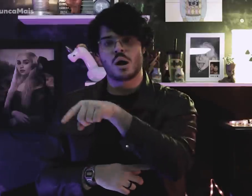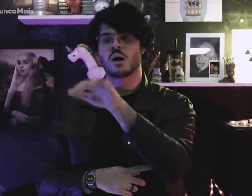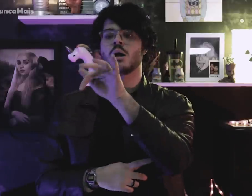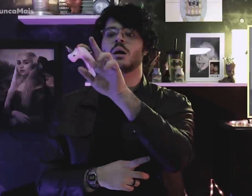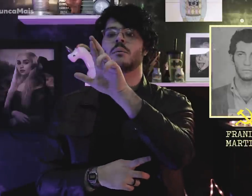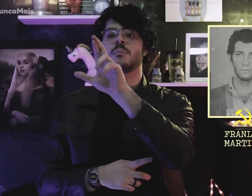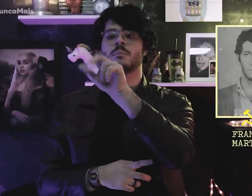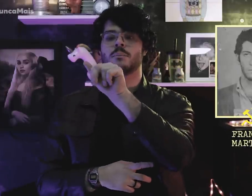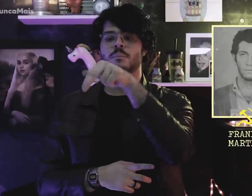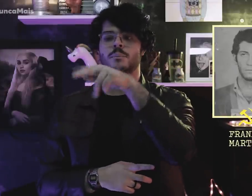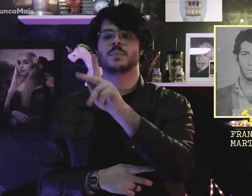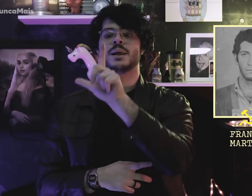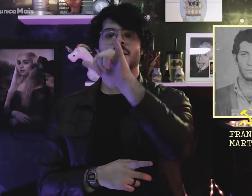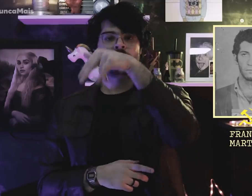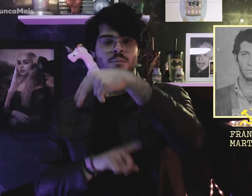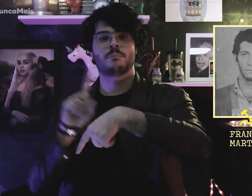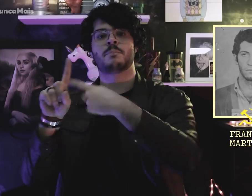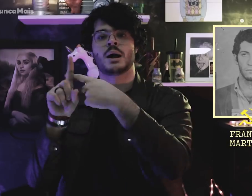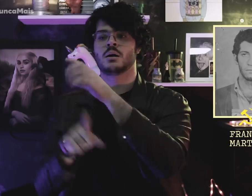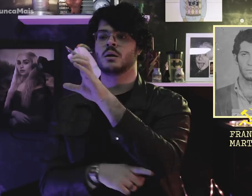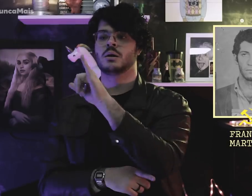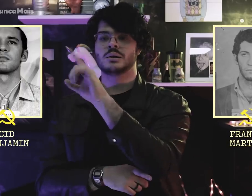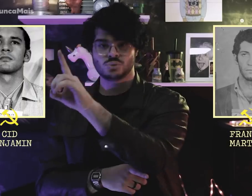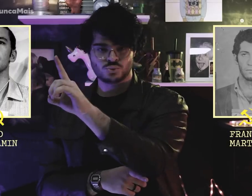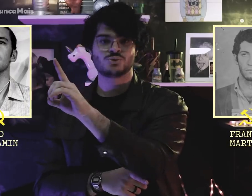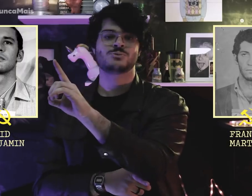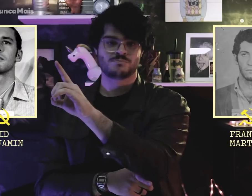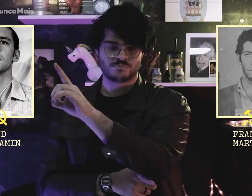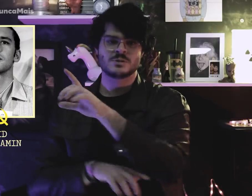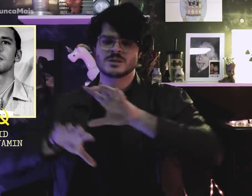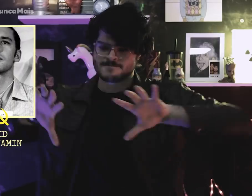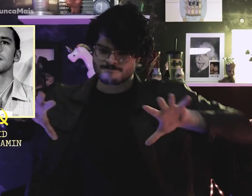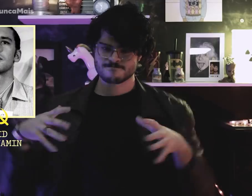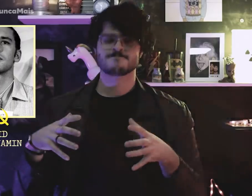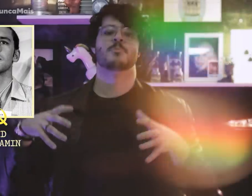led by Franklin Martins and Cid Benjamin.